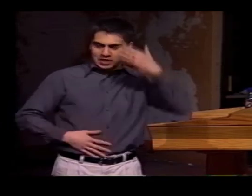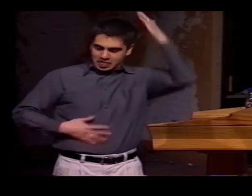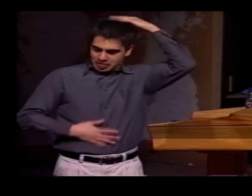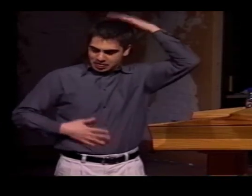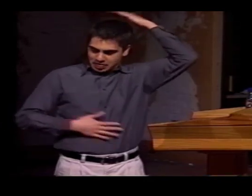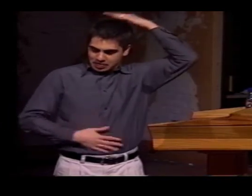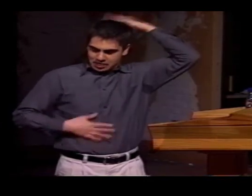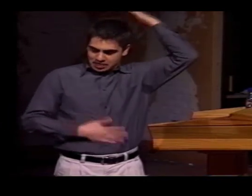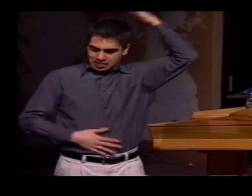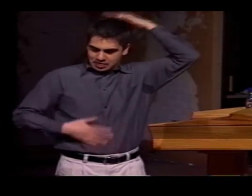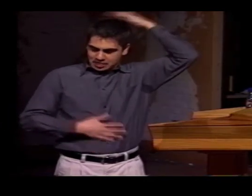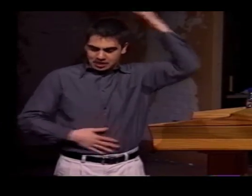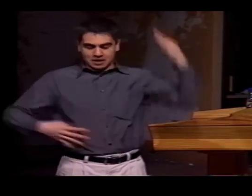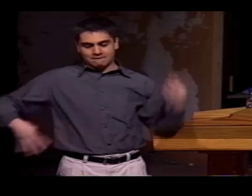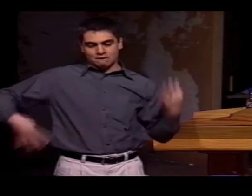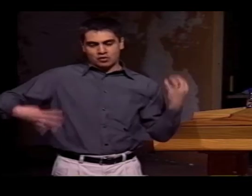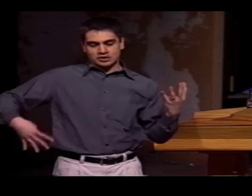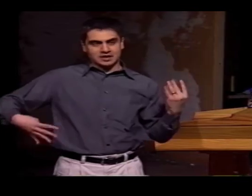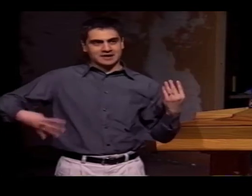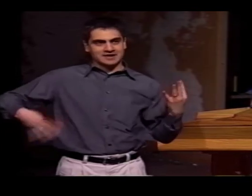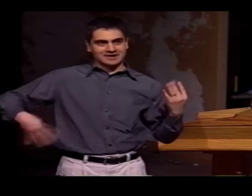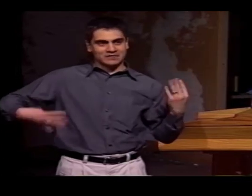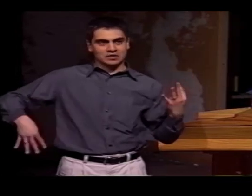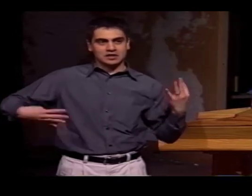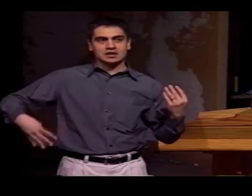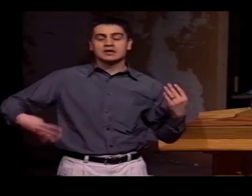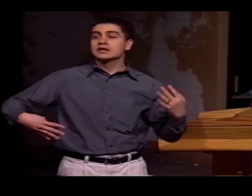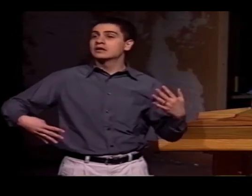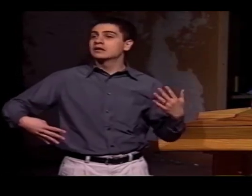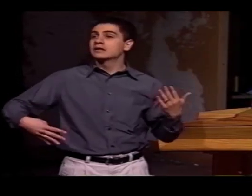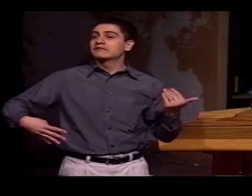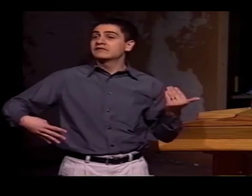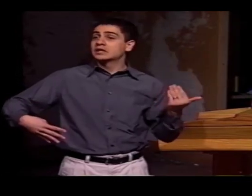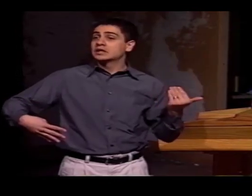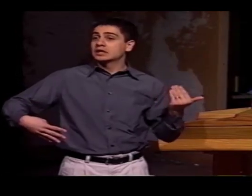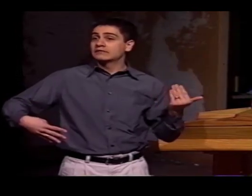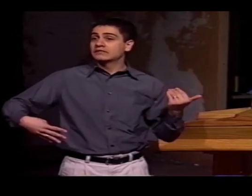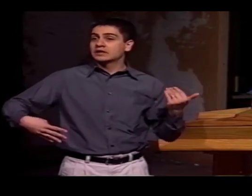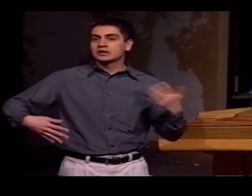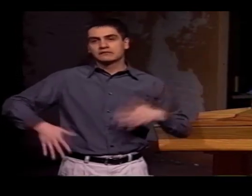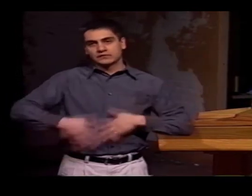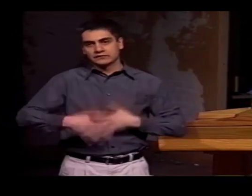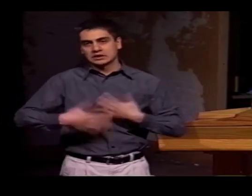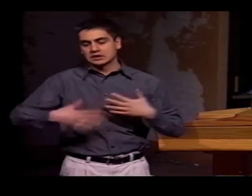I FEEL LIKE I'M TRYING TO PAT MY HEAD AND--HEH!--RUB MY BELLY AT THE SAME TIME.